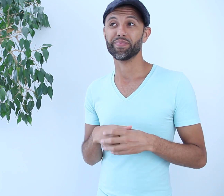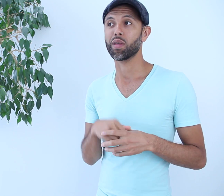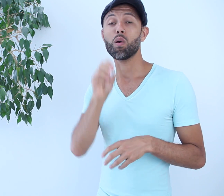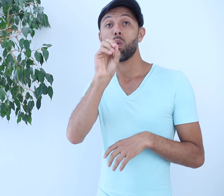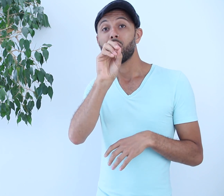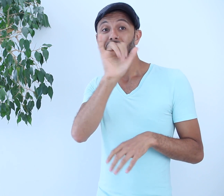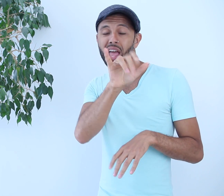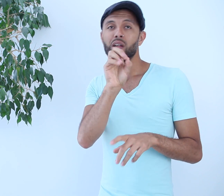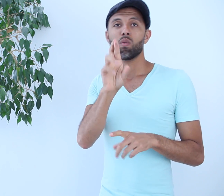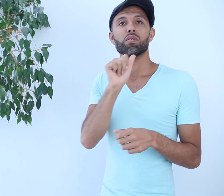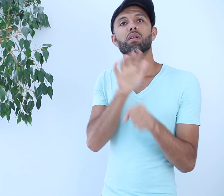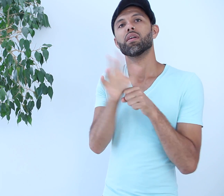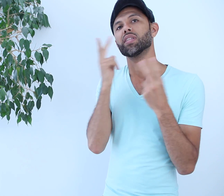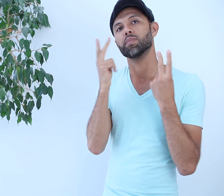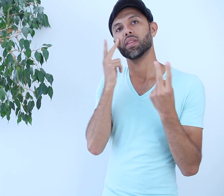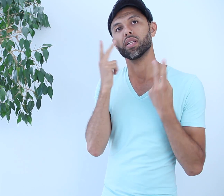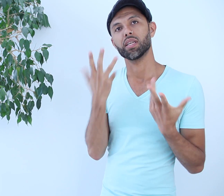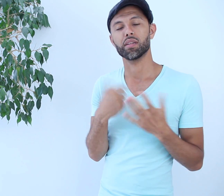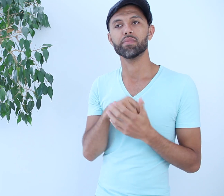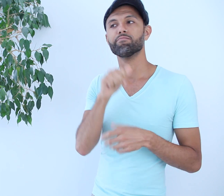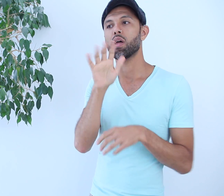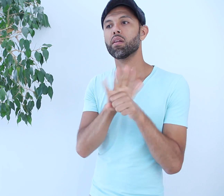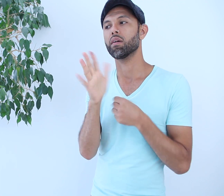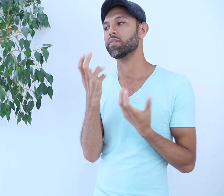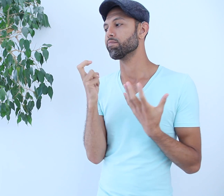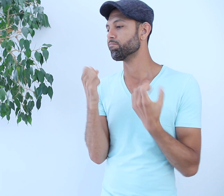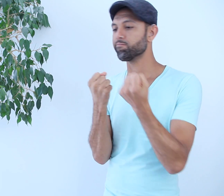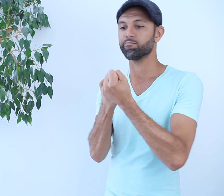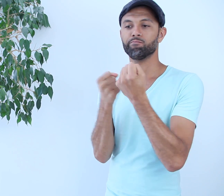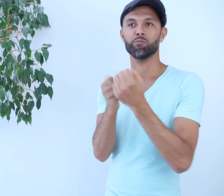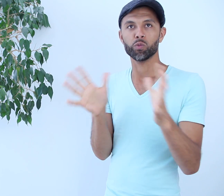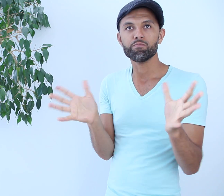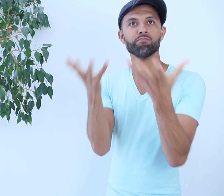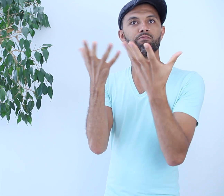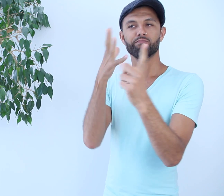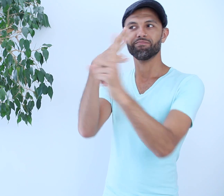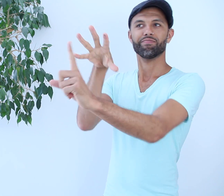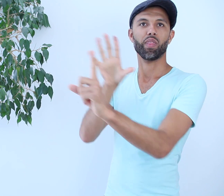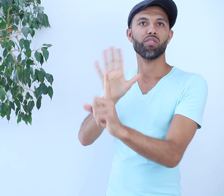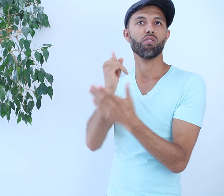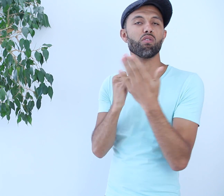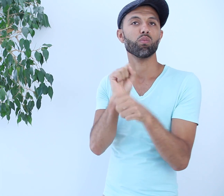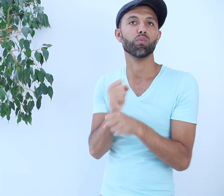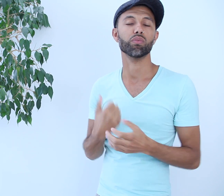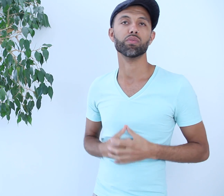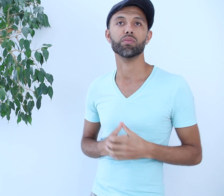That or there’s simply not enough visibility. Not enough support and attention that it deserves.